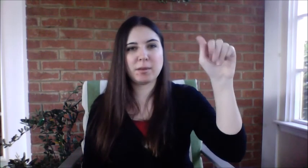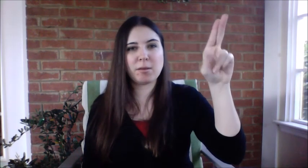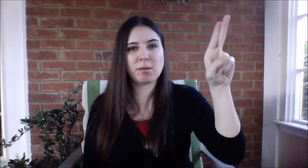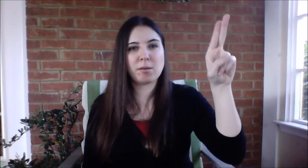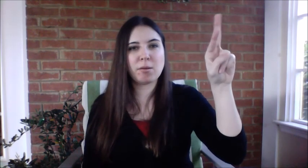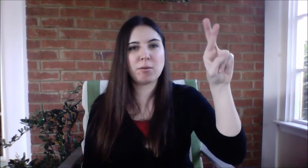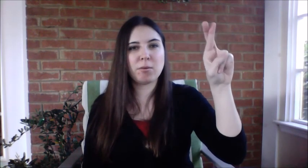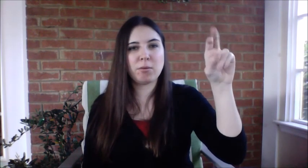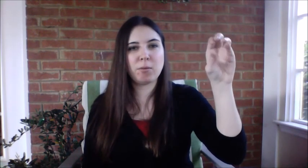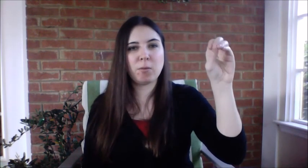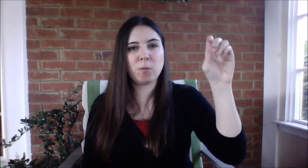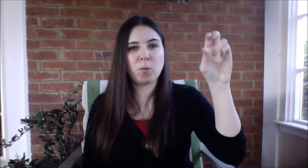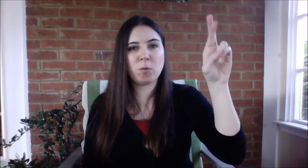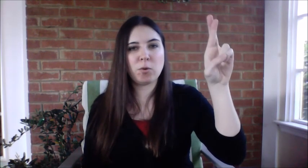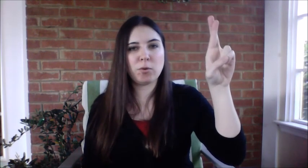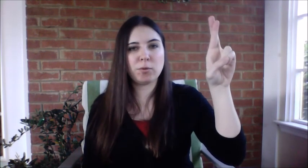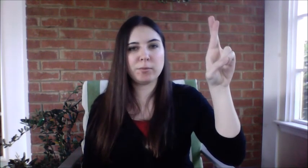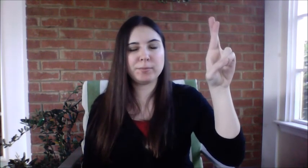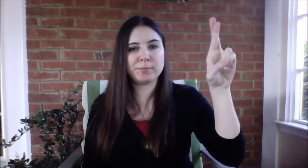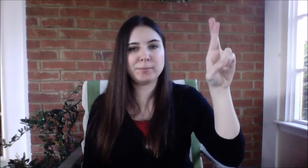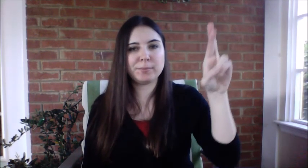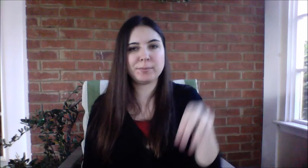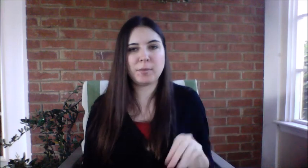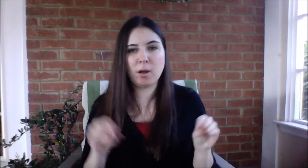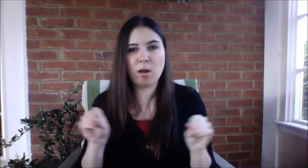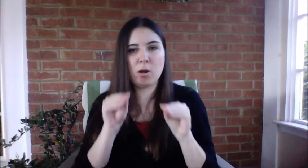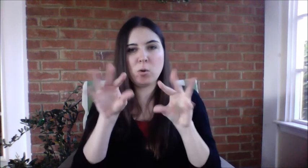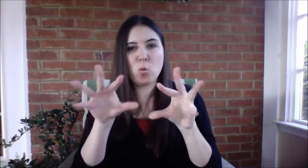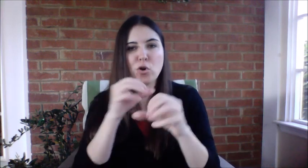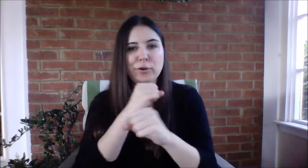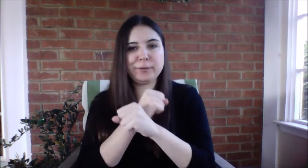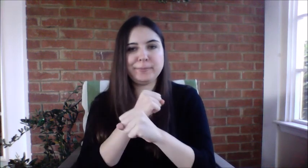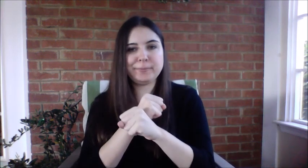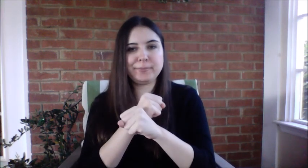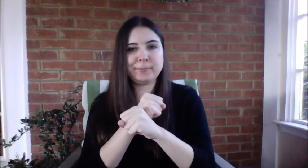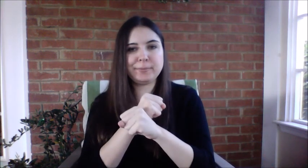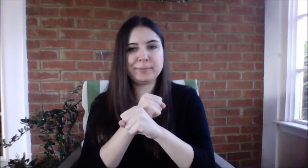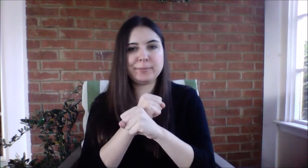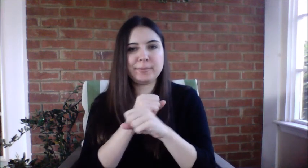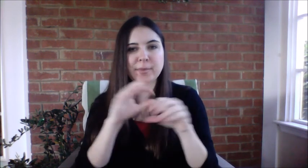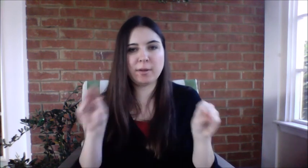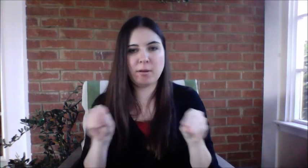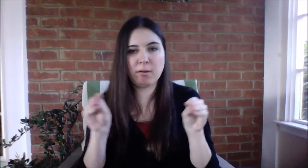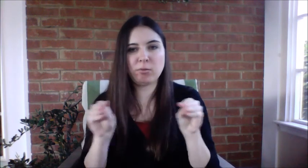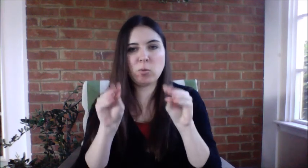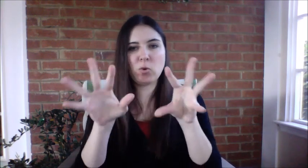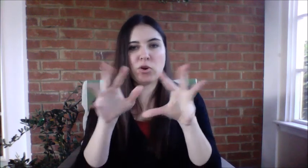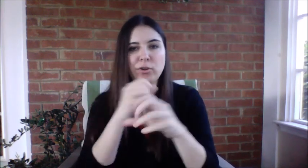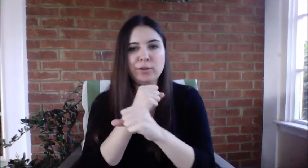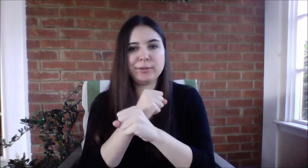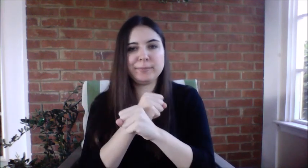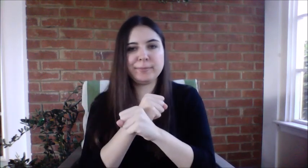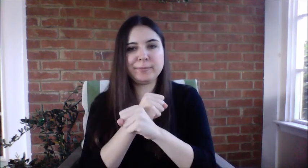Auror [demonstrates sign]